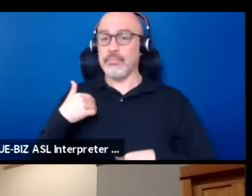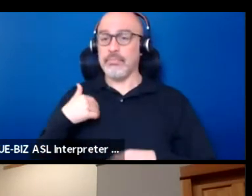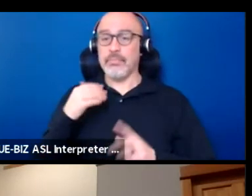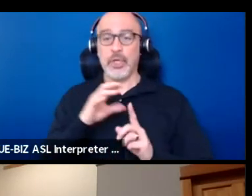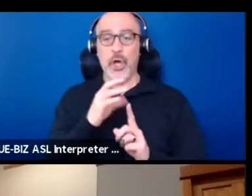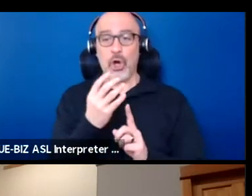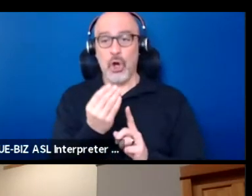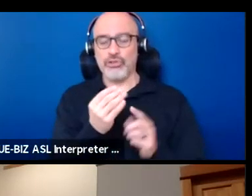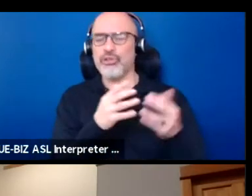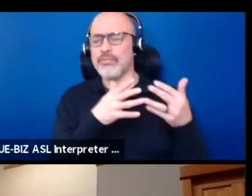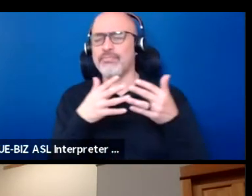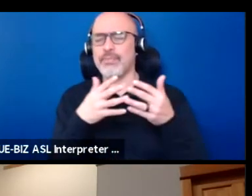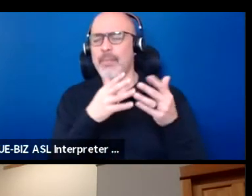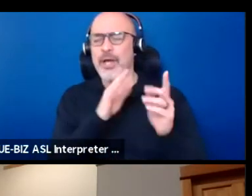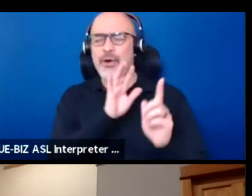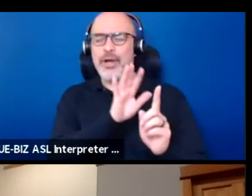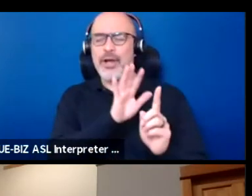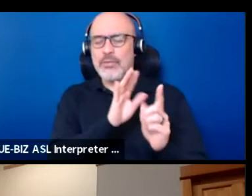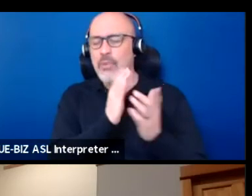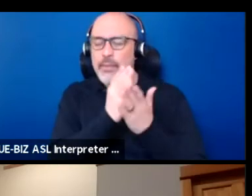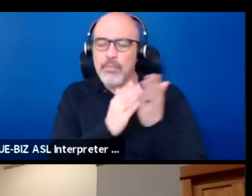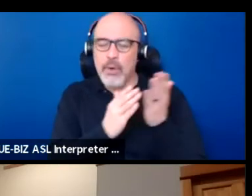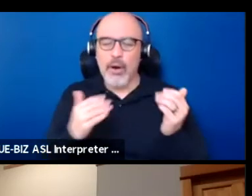or an aspect of young culture of America theater,